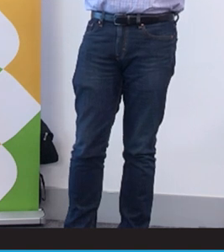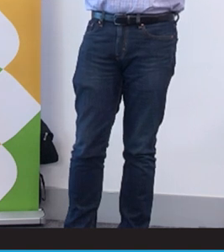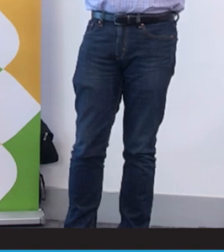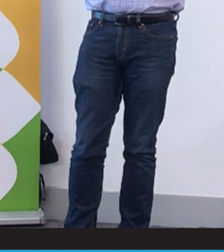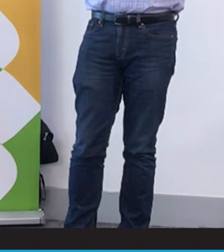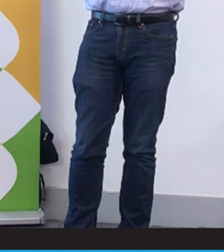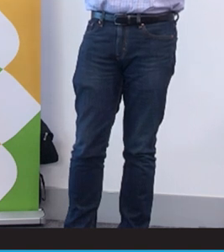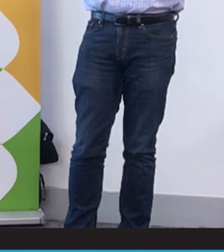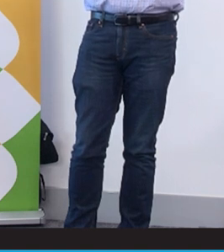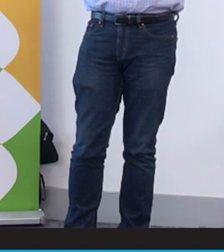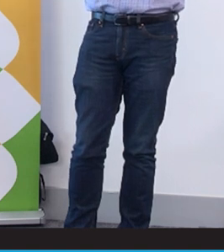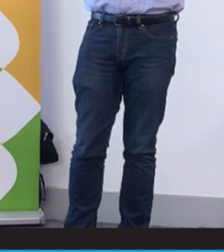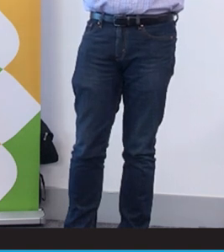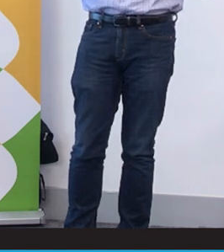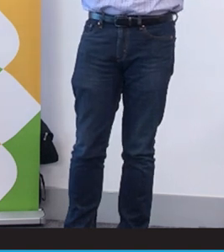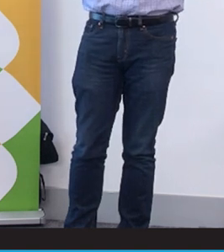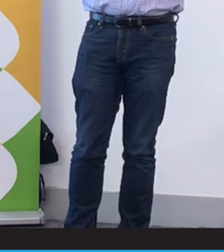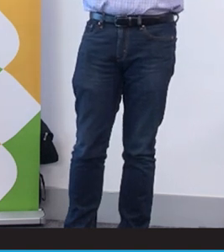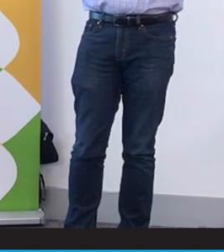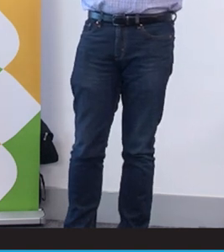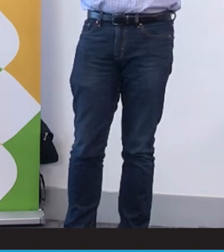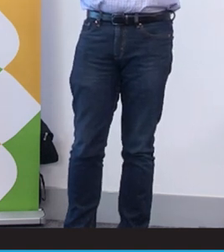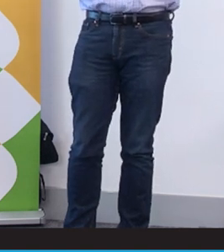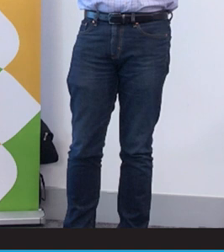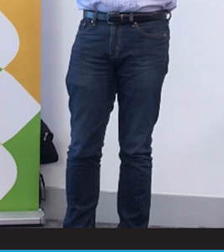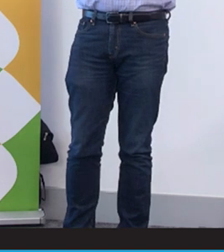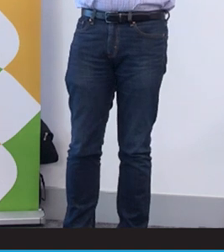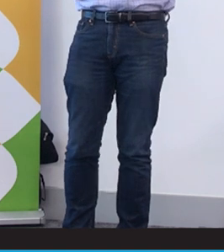Only being used. And parents aren't making informed decisions or given